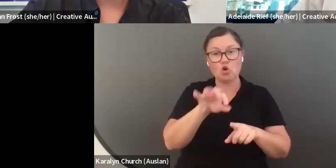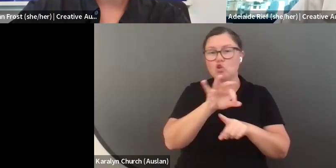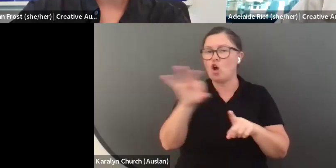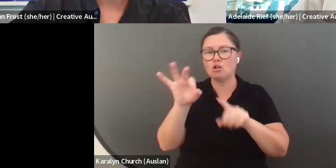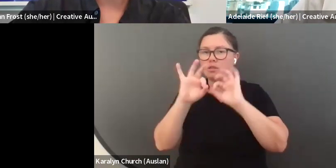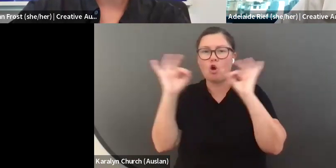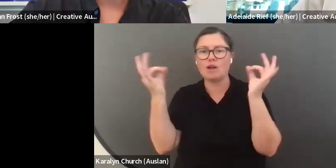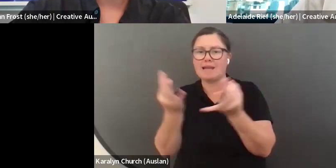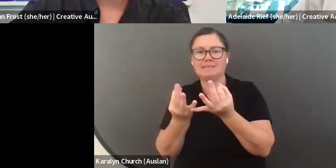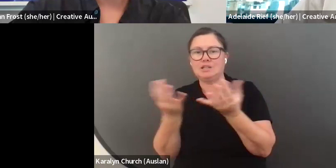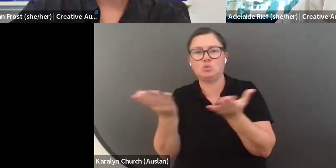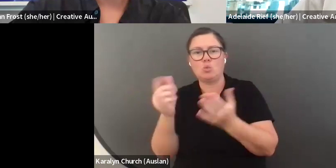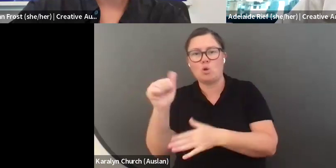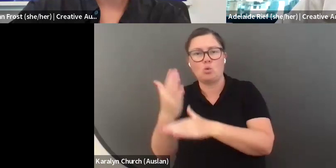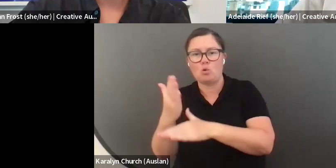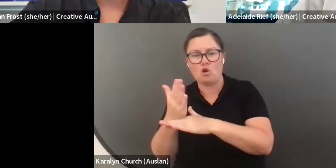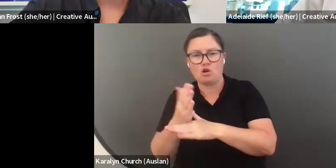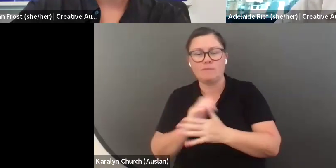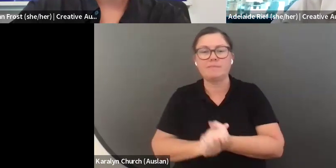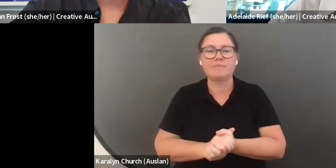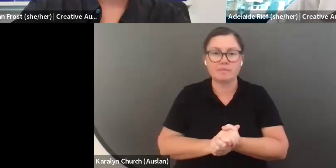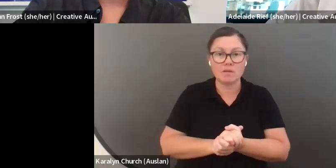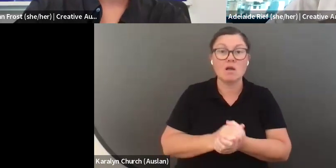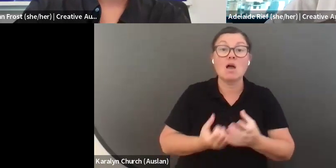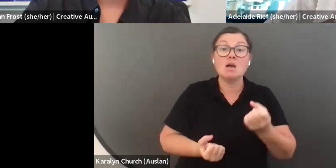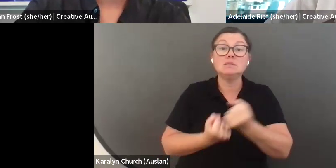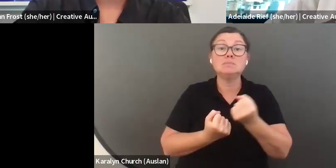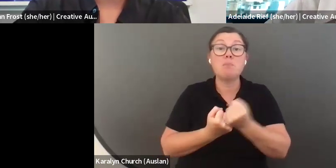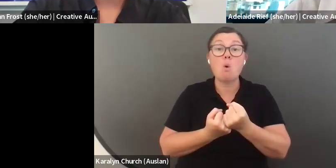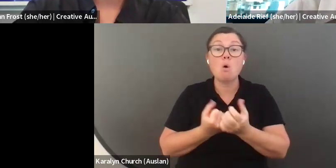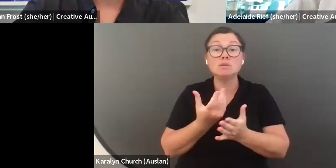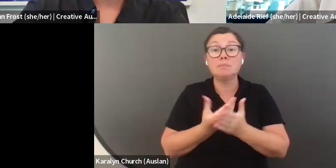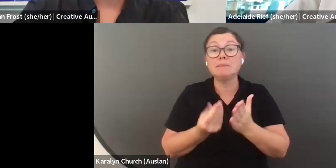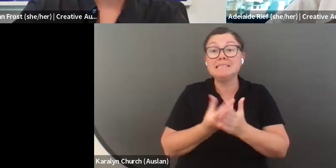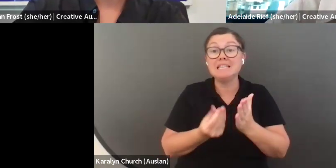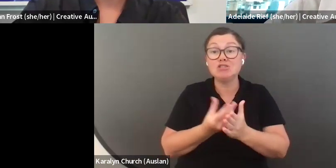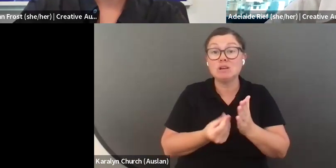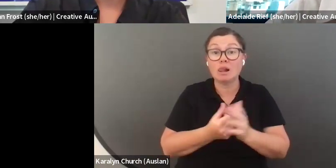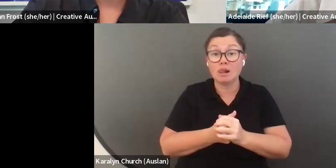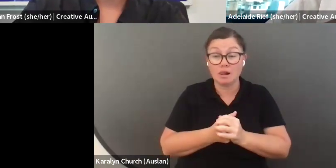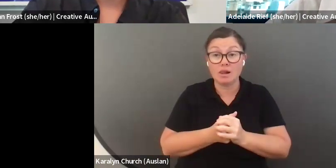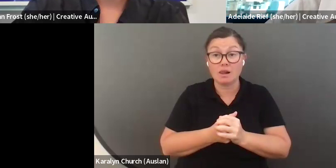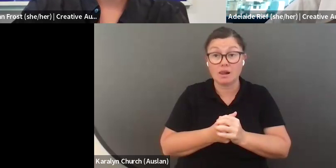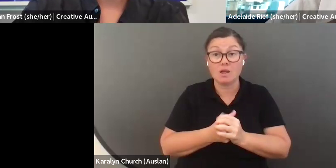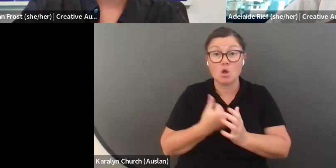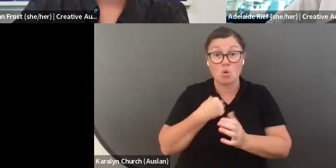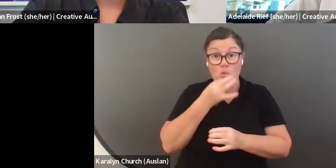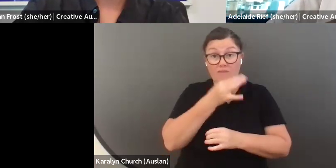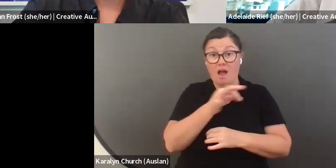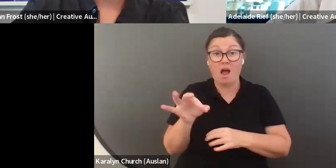relation to the questions where it asks you about the main arts practice area that you work in. Who has the creative